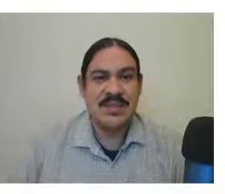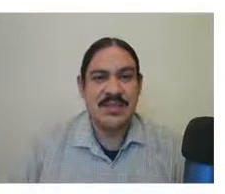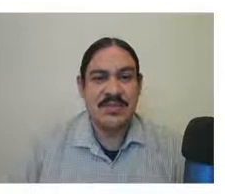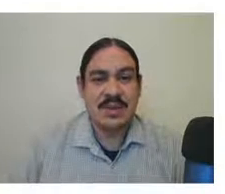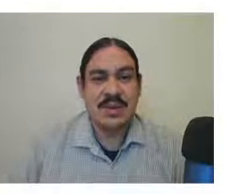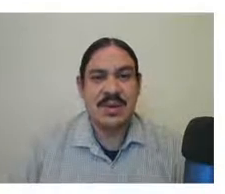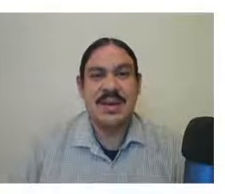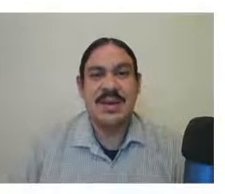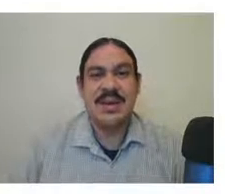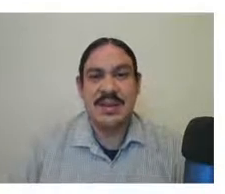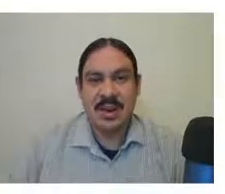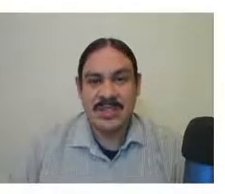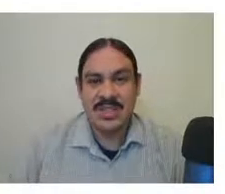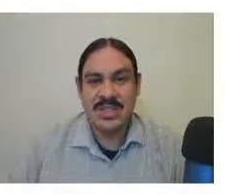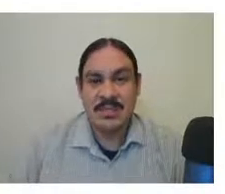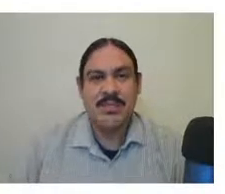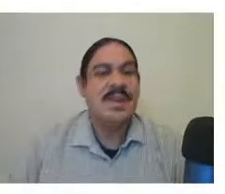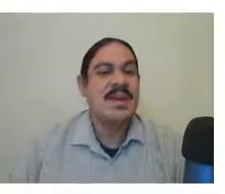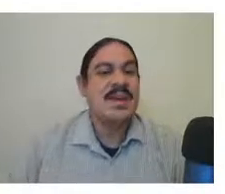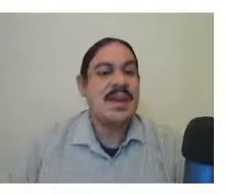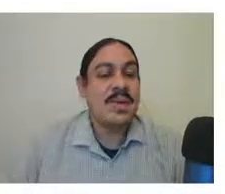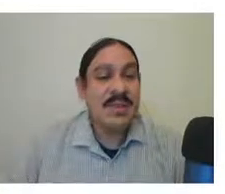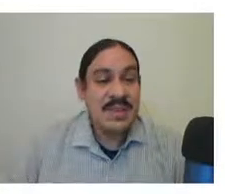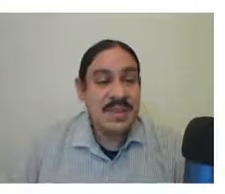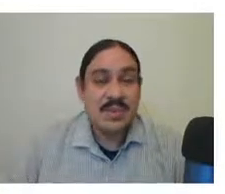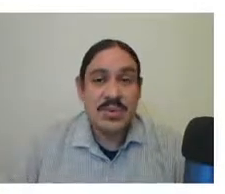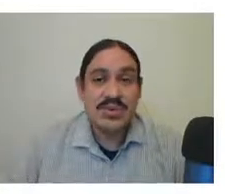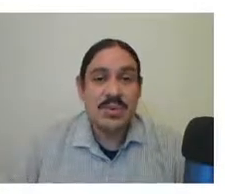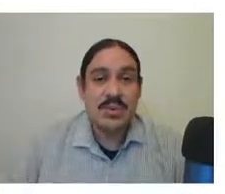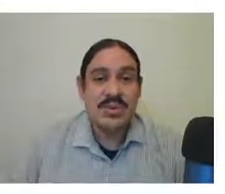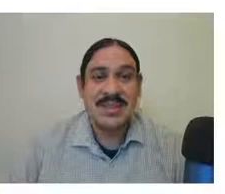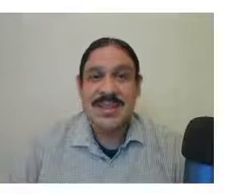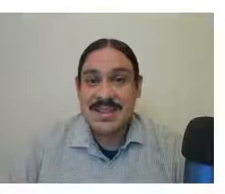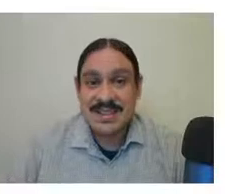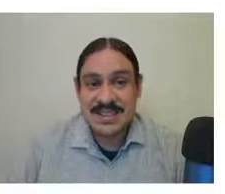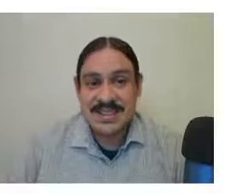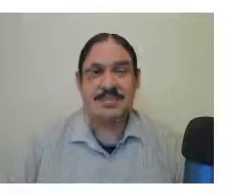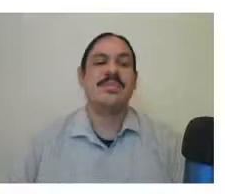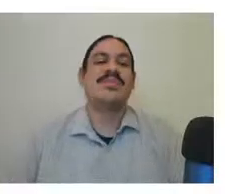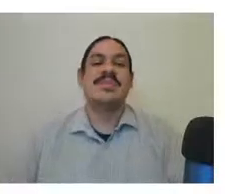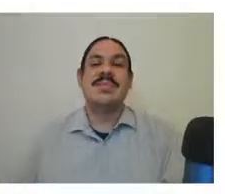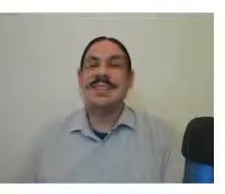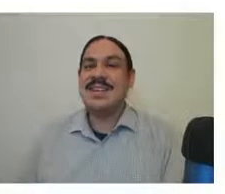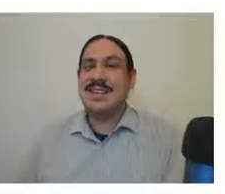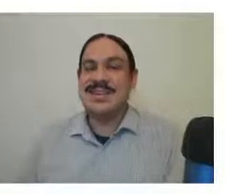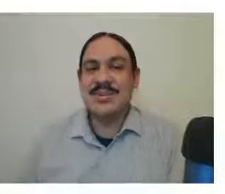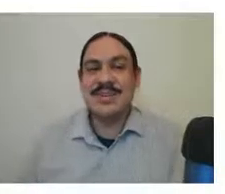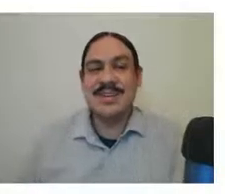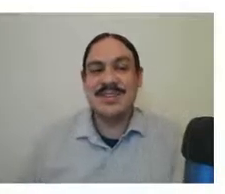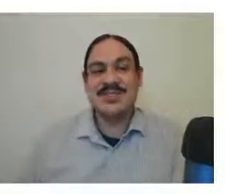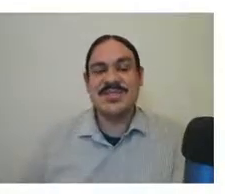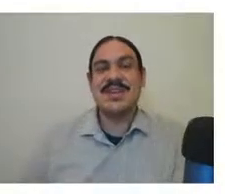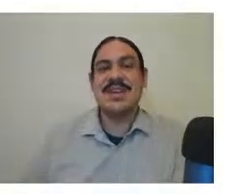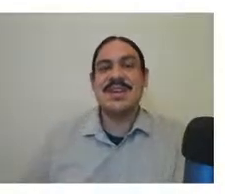the verb and the object and we have these words called the indexes